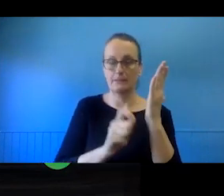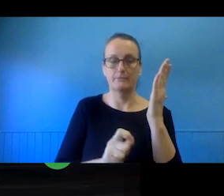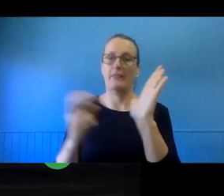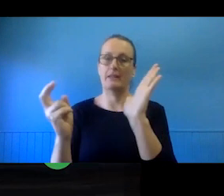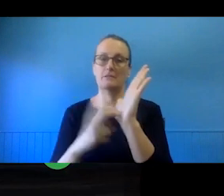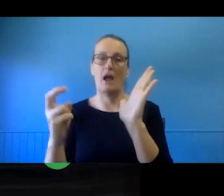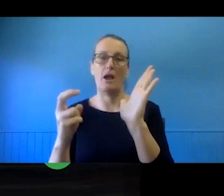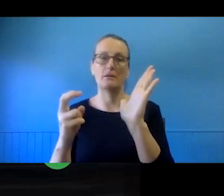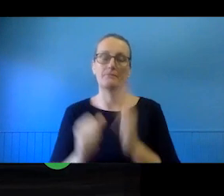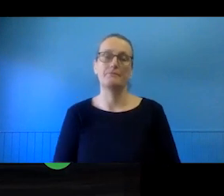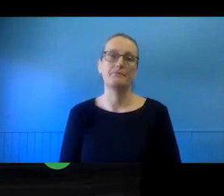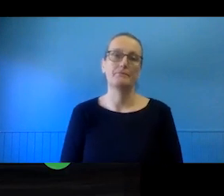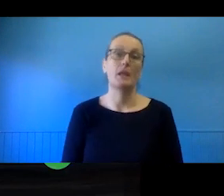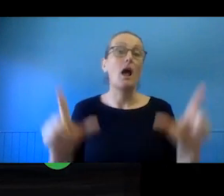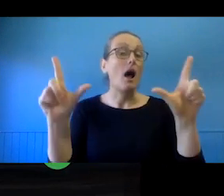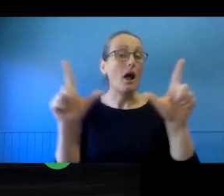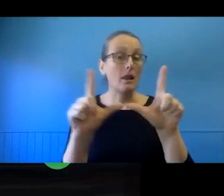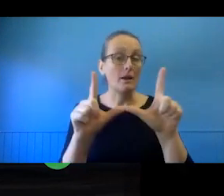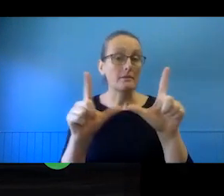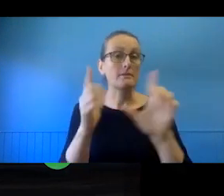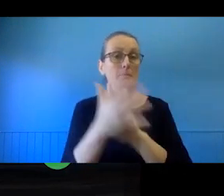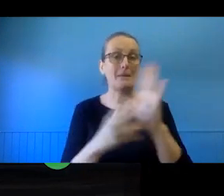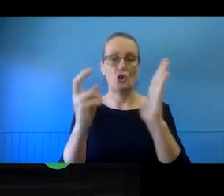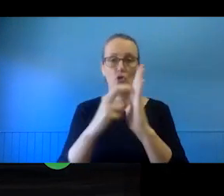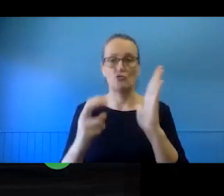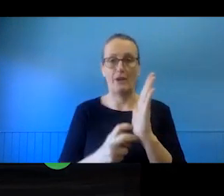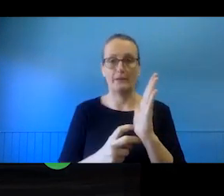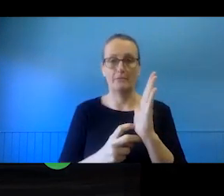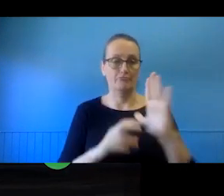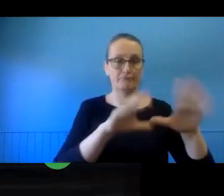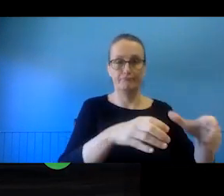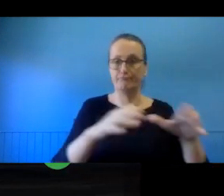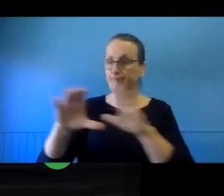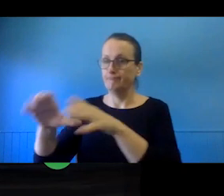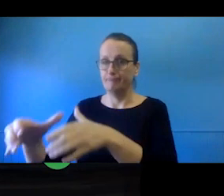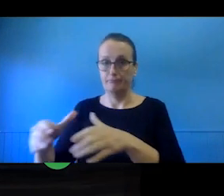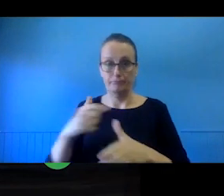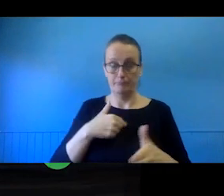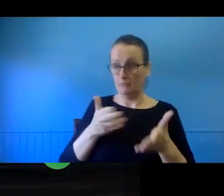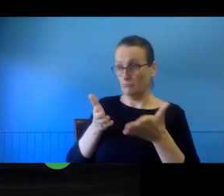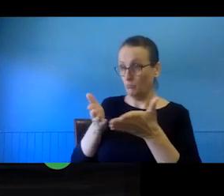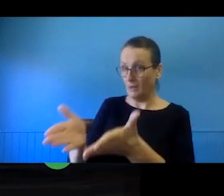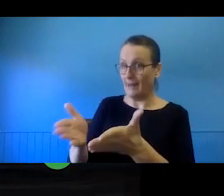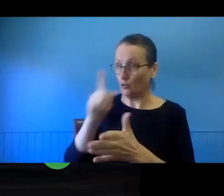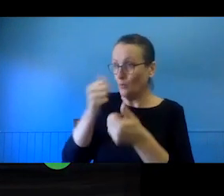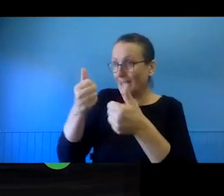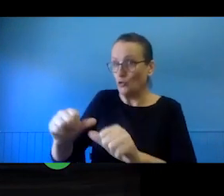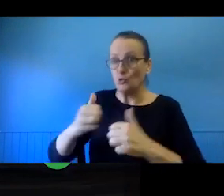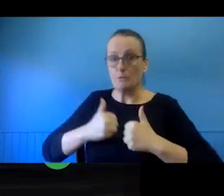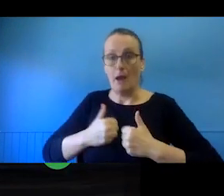A licence a contract between two or more parties, which grants permission to reuse material on specified terms. A licence